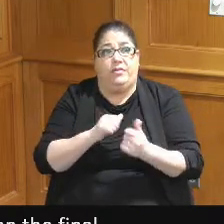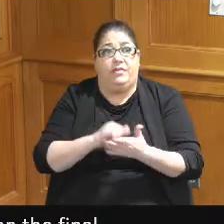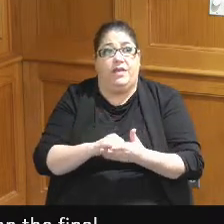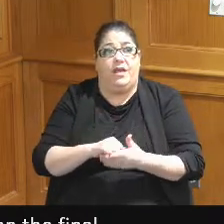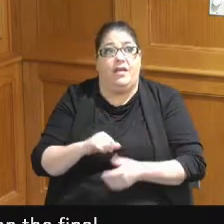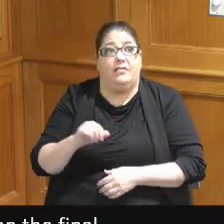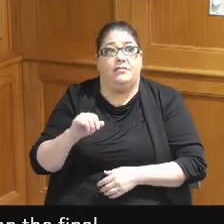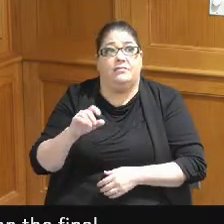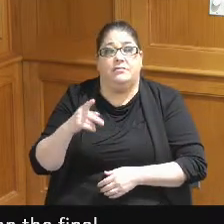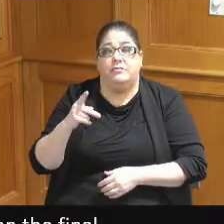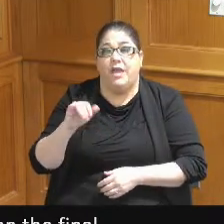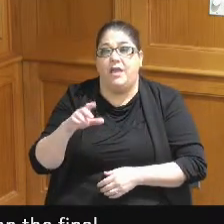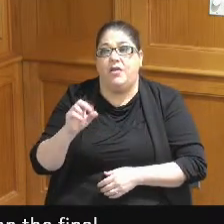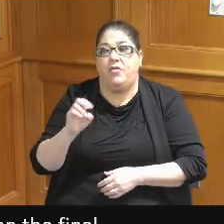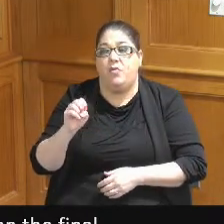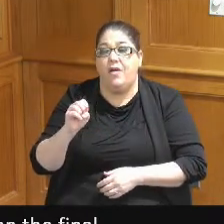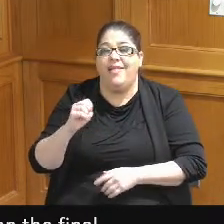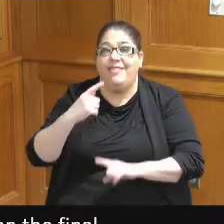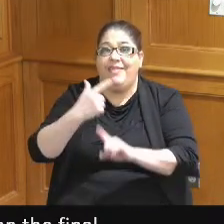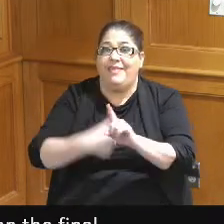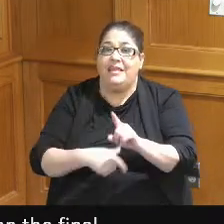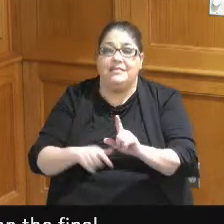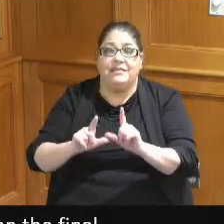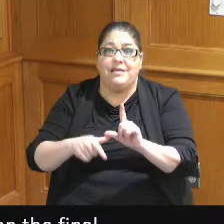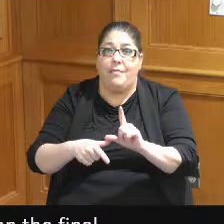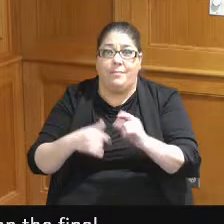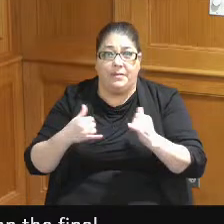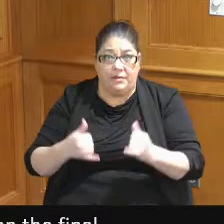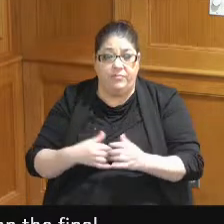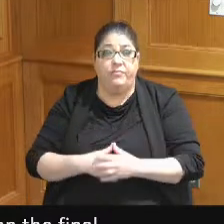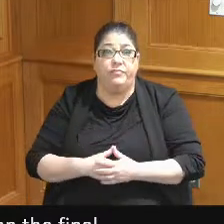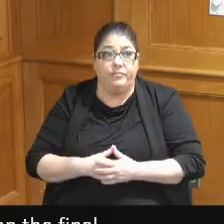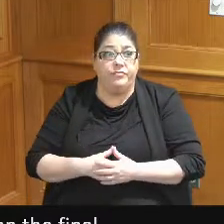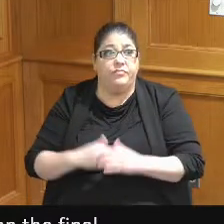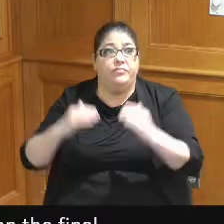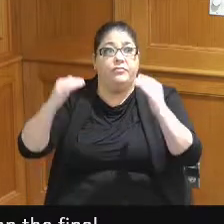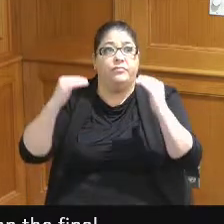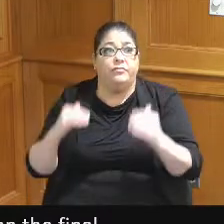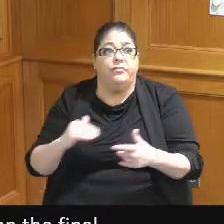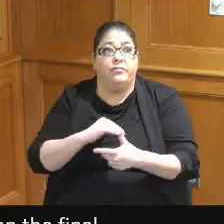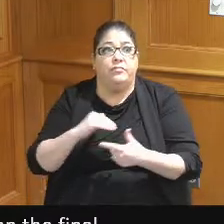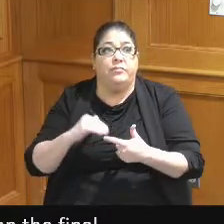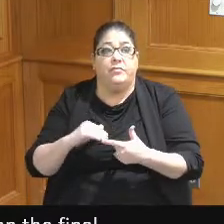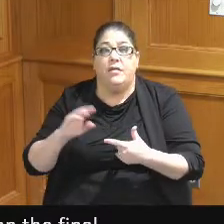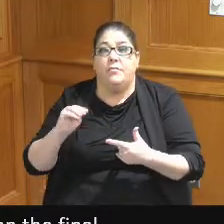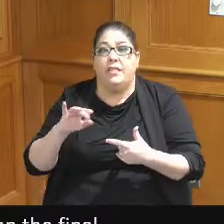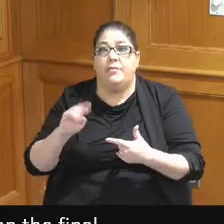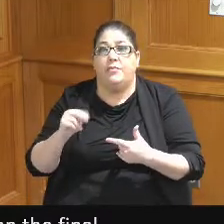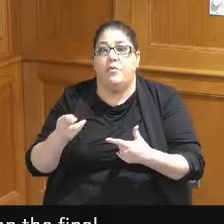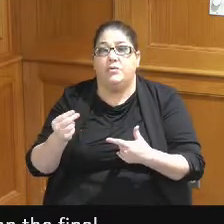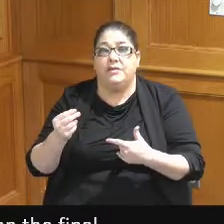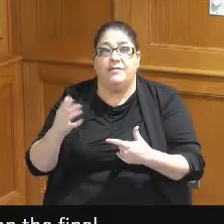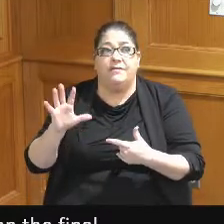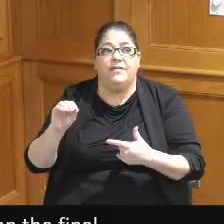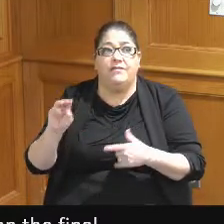the lease is up next Millennium Hotel we spent over 50 million dollars for acquisition and